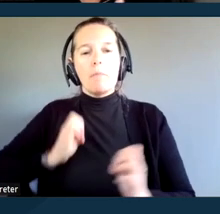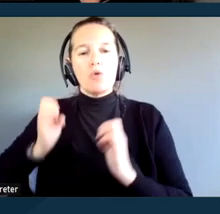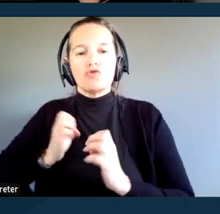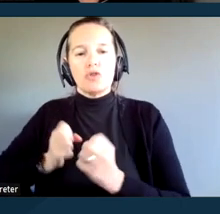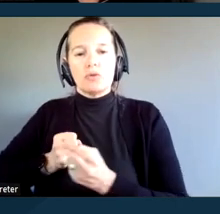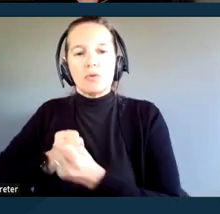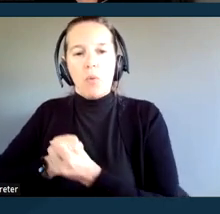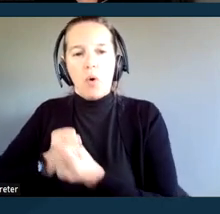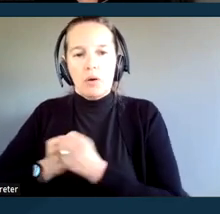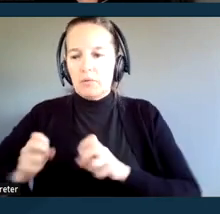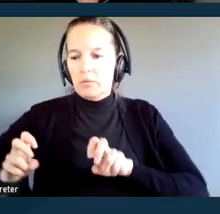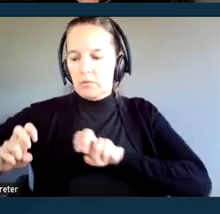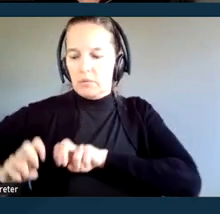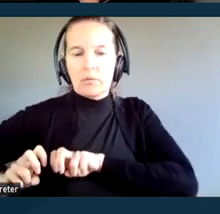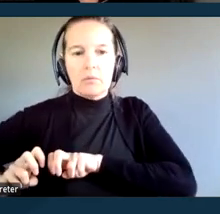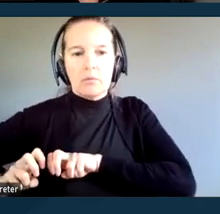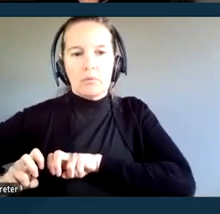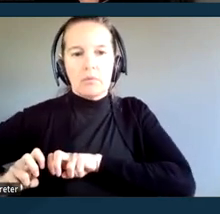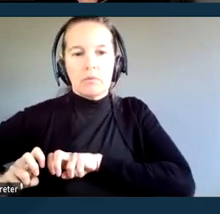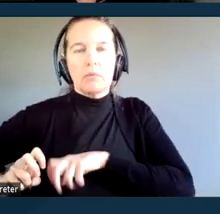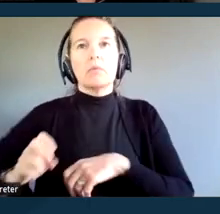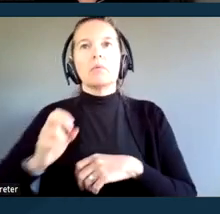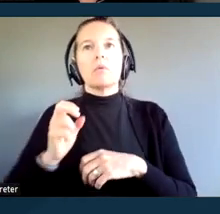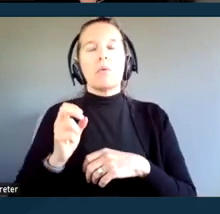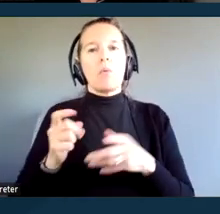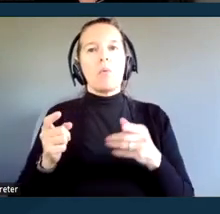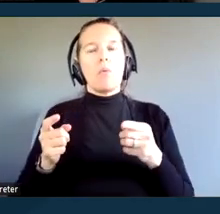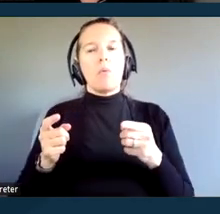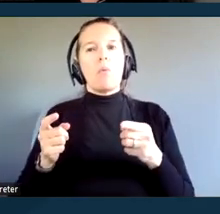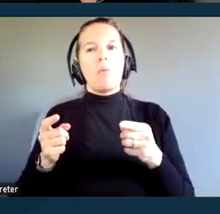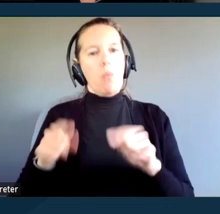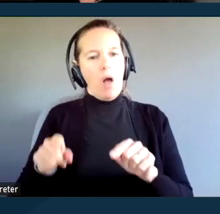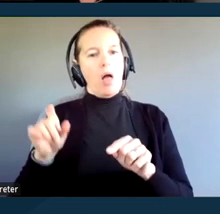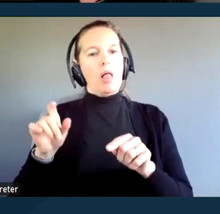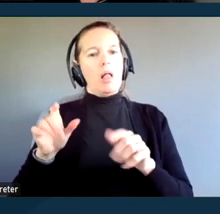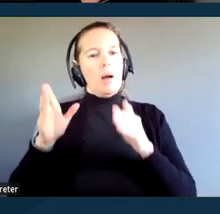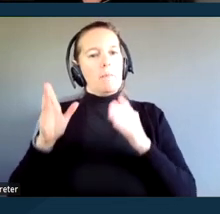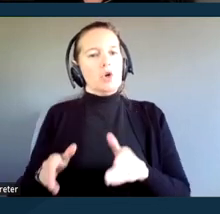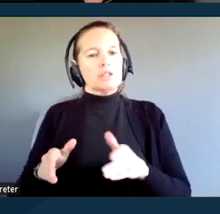by sitting directly next to someone while they type on a communication device,